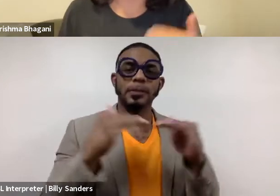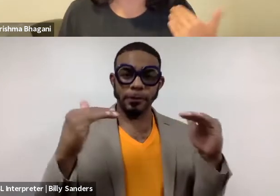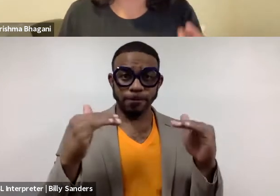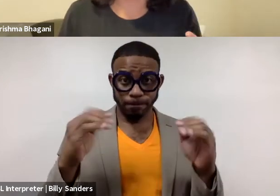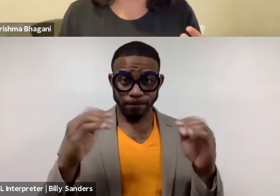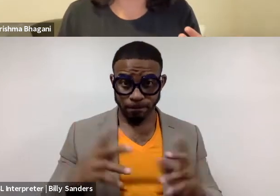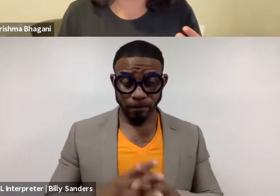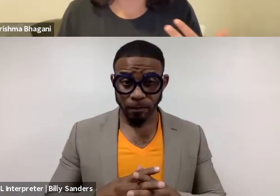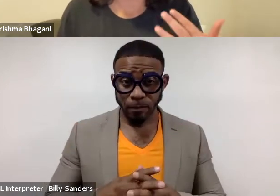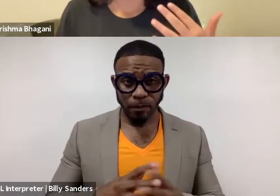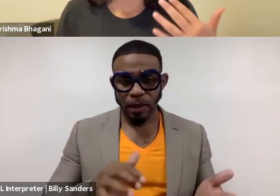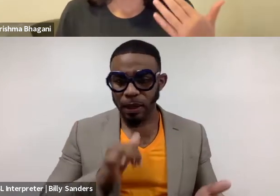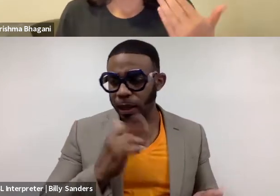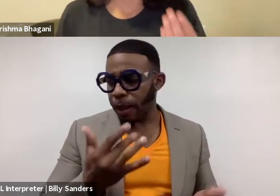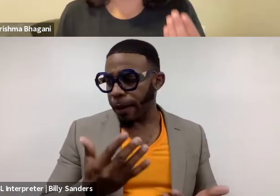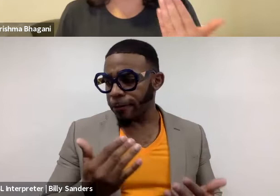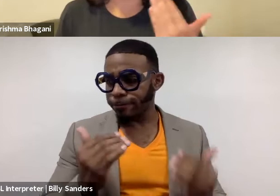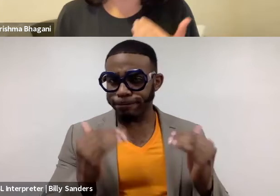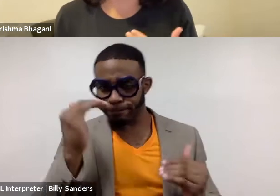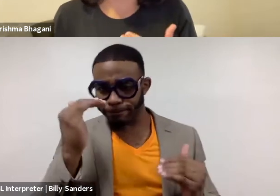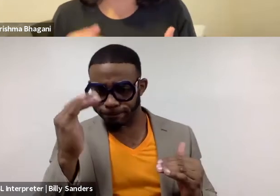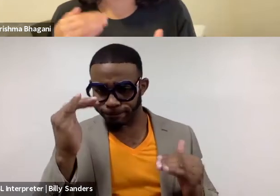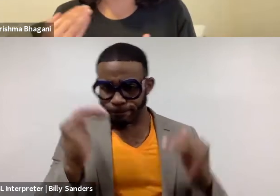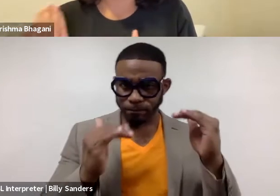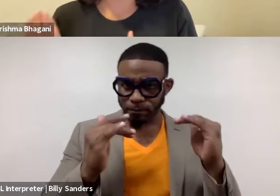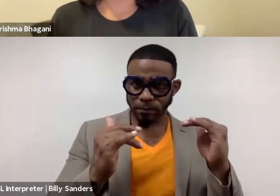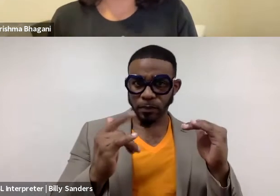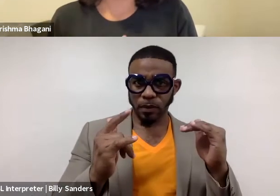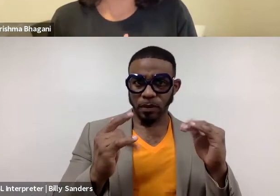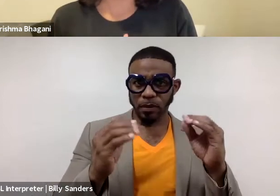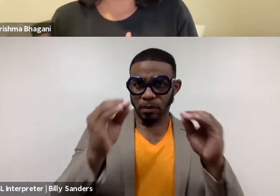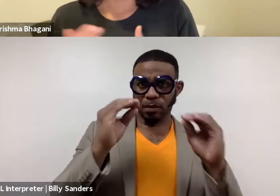and it's not, you are coming to teach us something we don't already know.